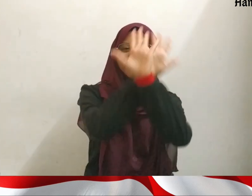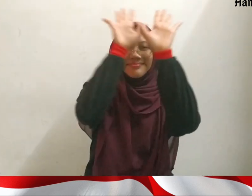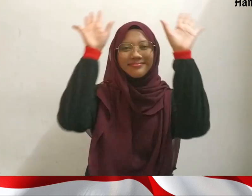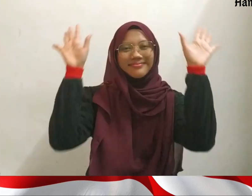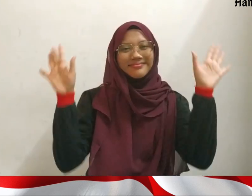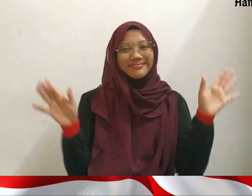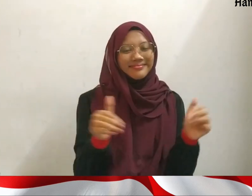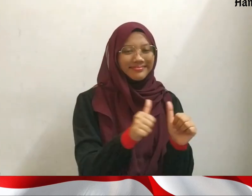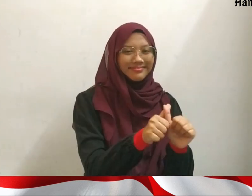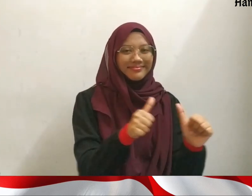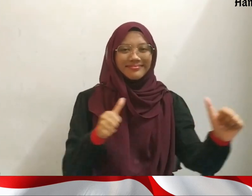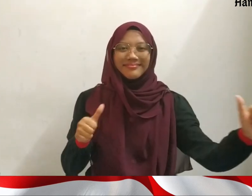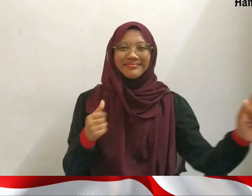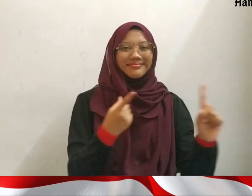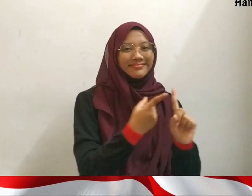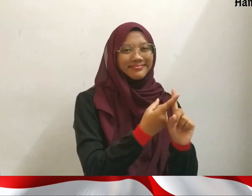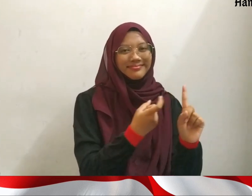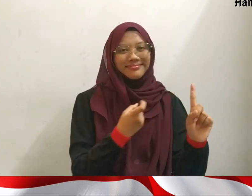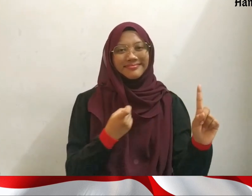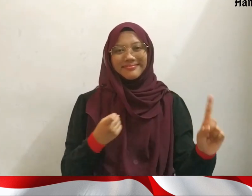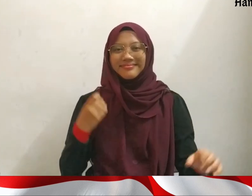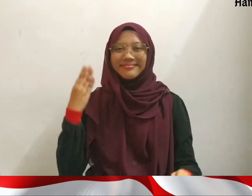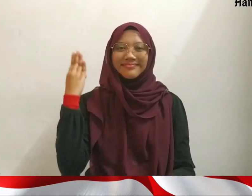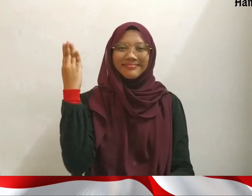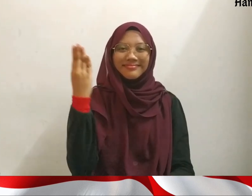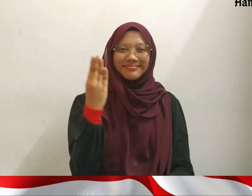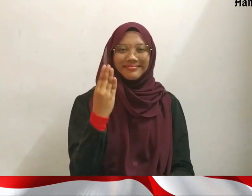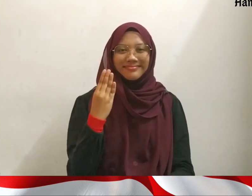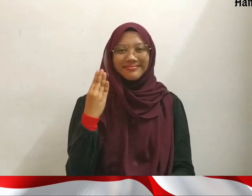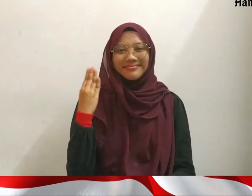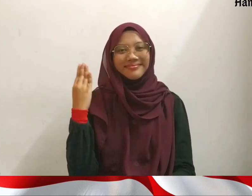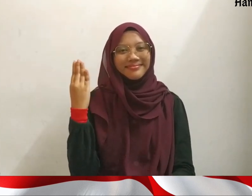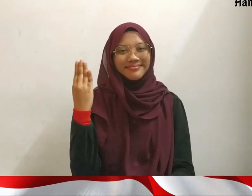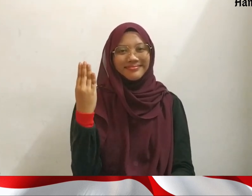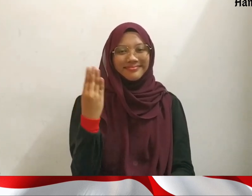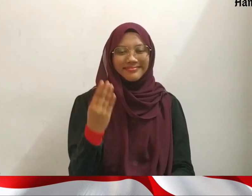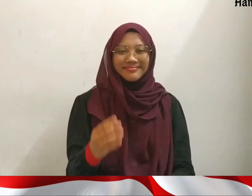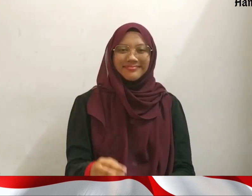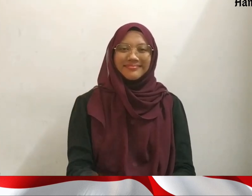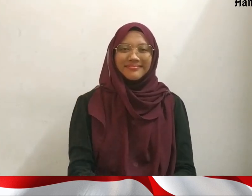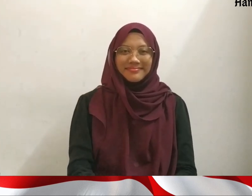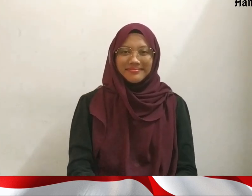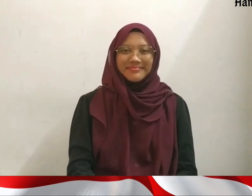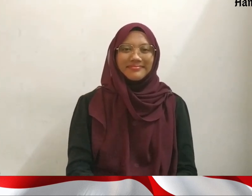Shine beyond the usual flickers